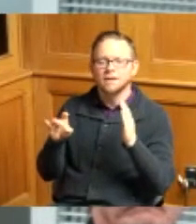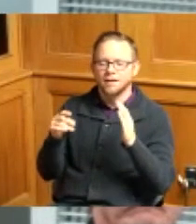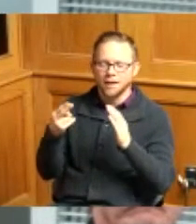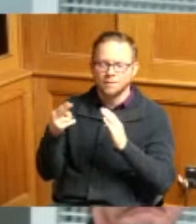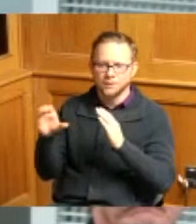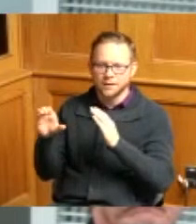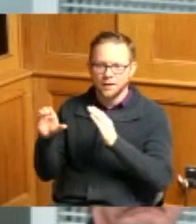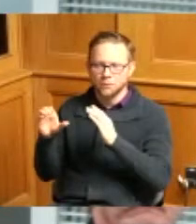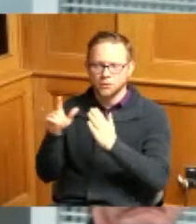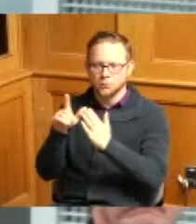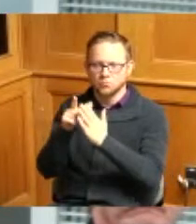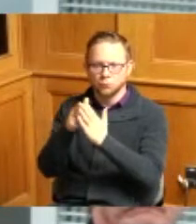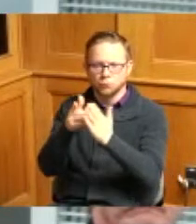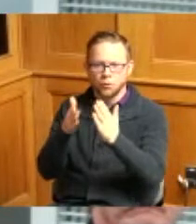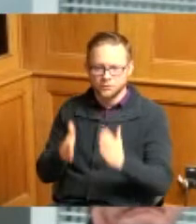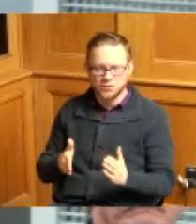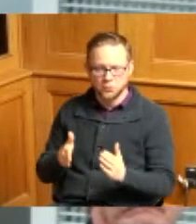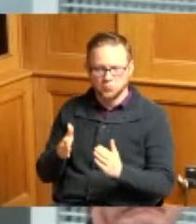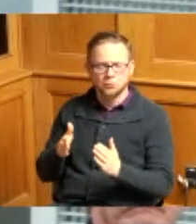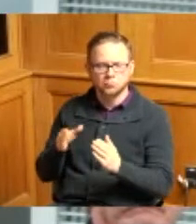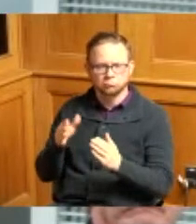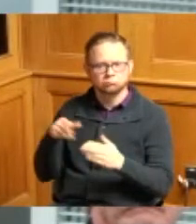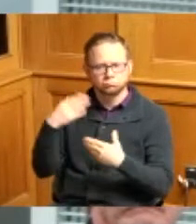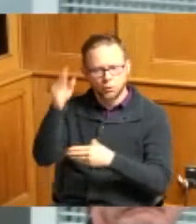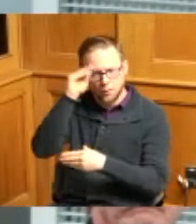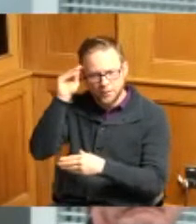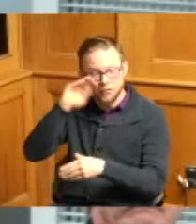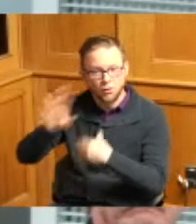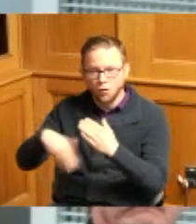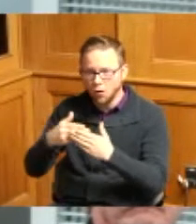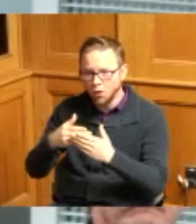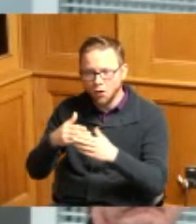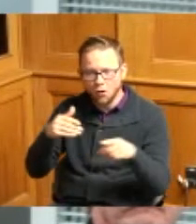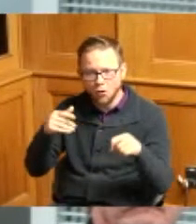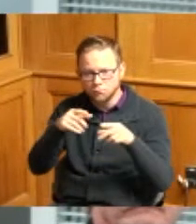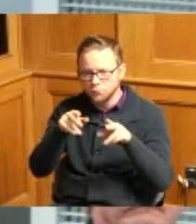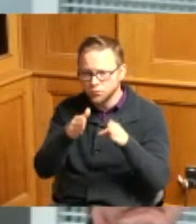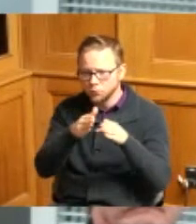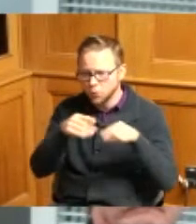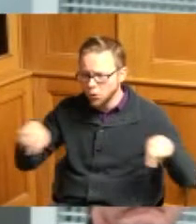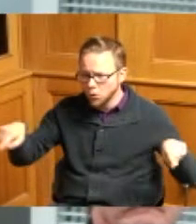all the roads in a Loveland park subdivision are township roads and are on the plat was recorded